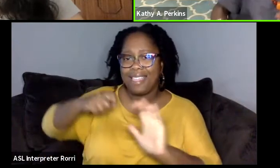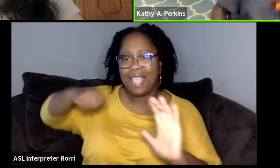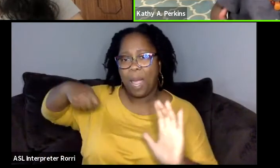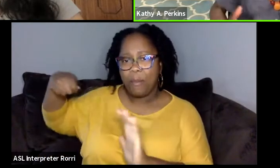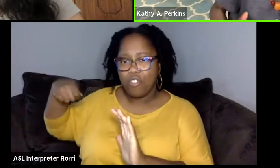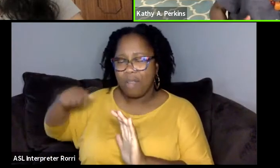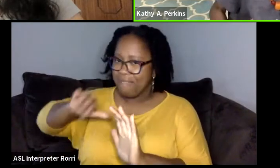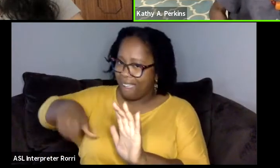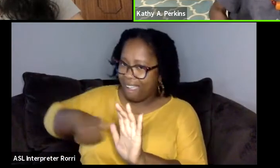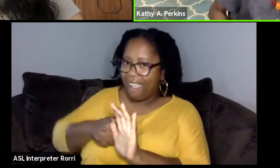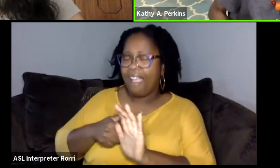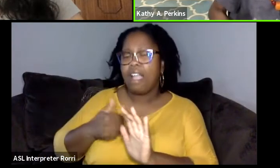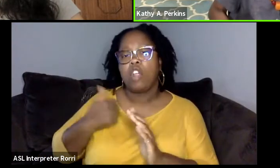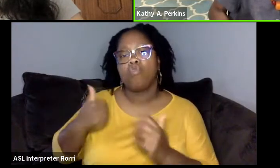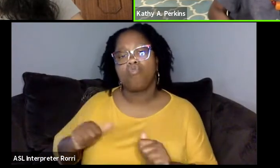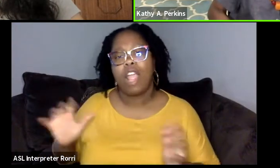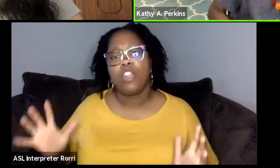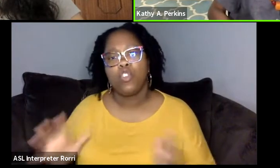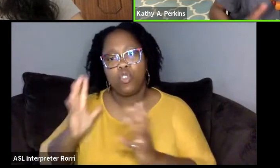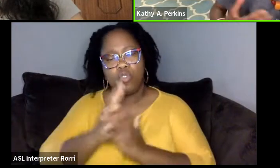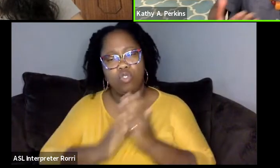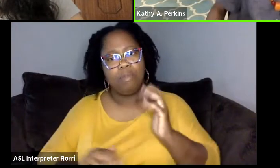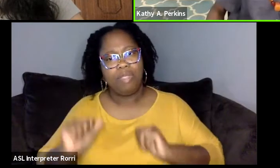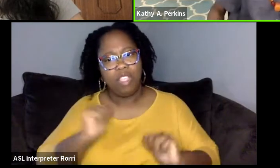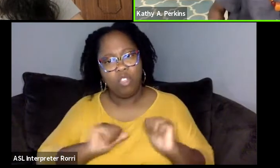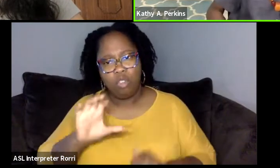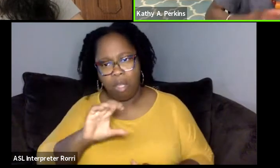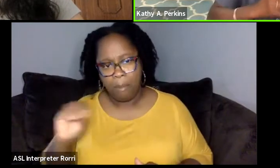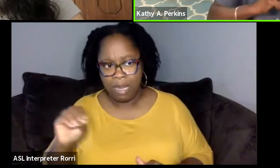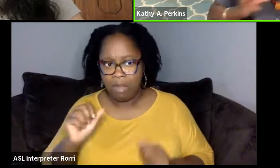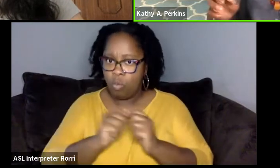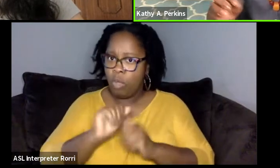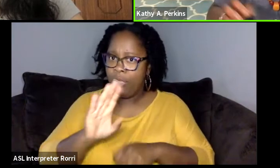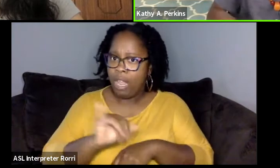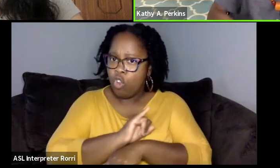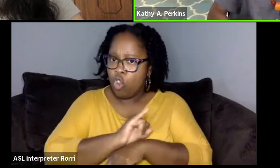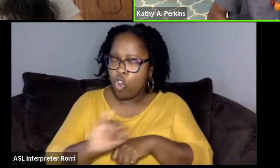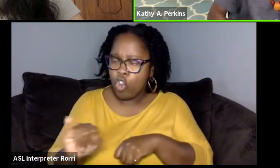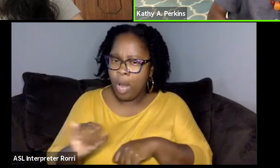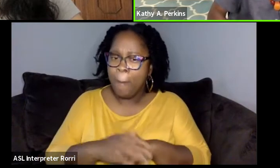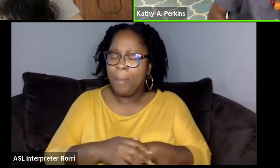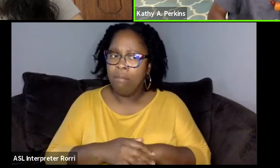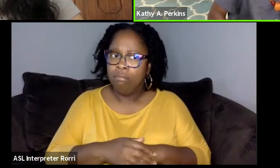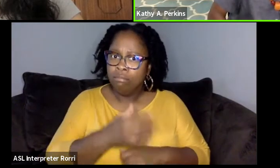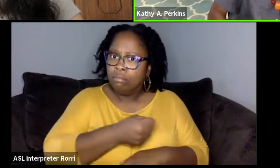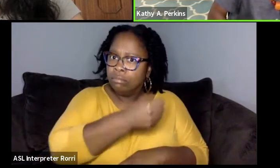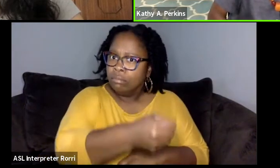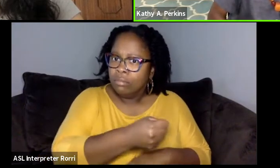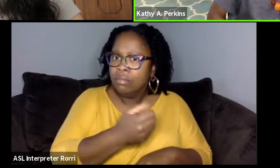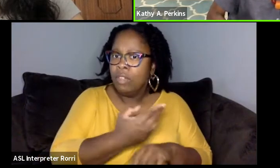And then I also try to encourage some theater companies to- with your internships, here people you can use, here are schools you can go to.